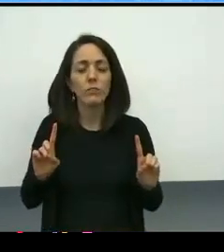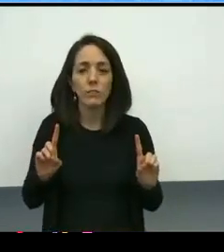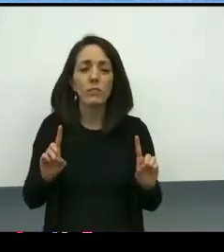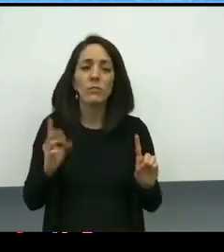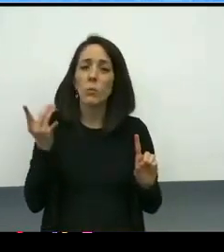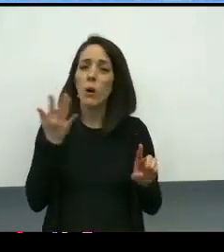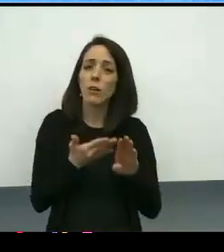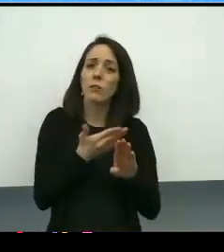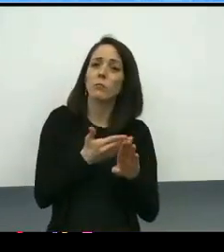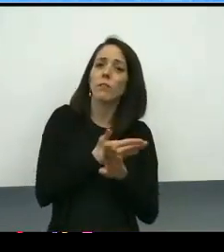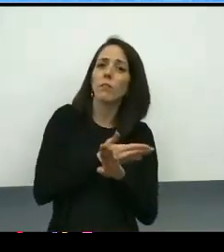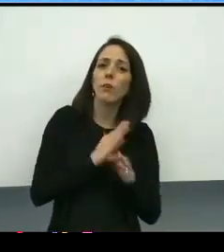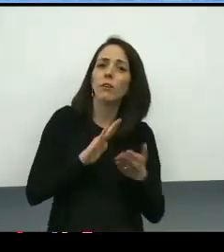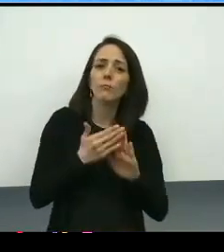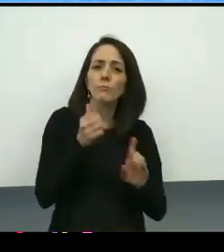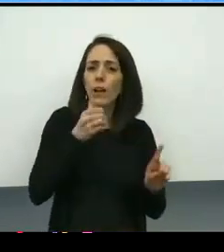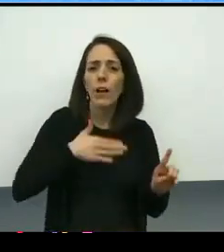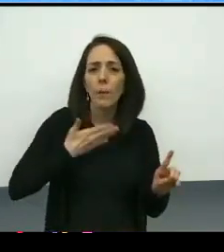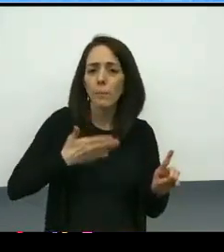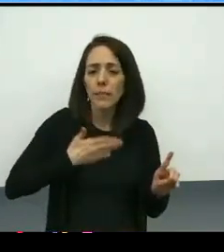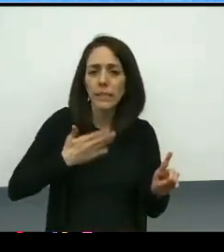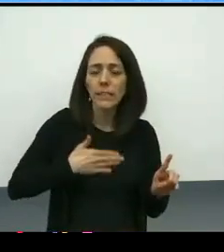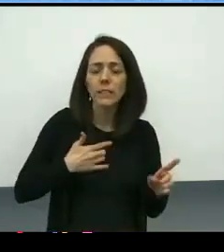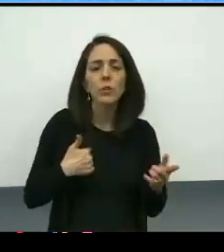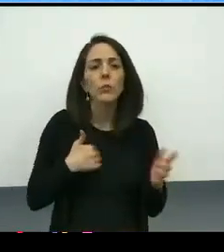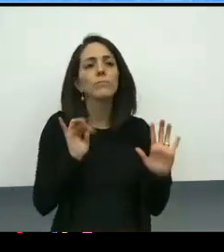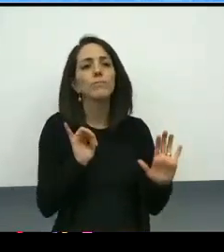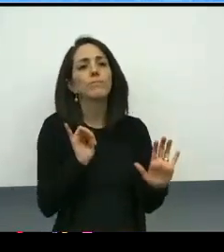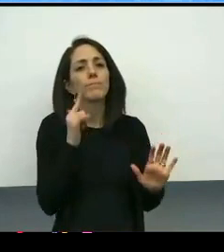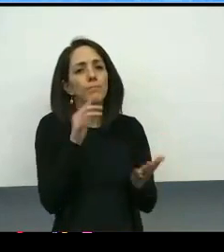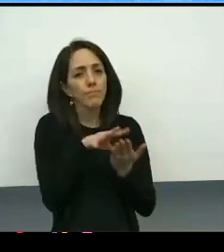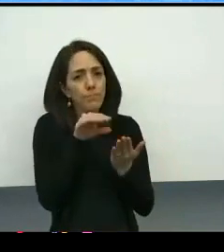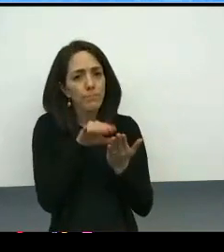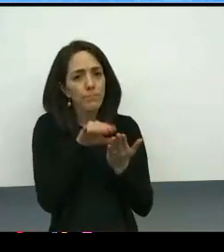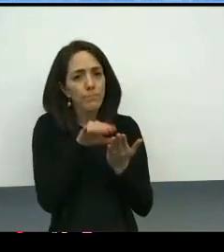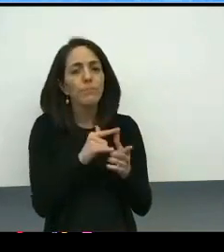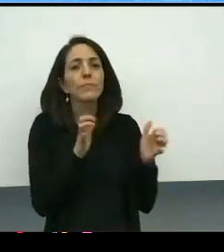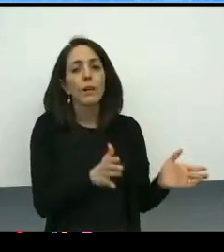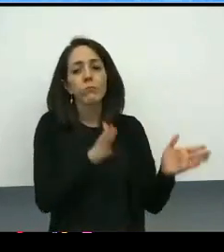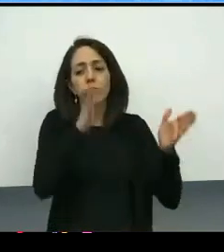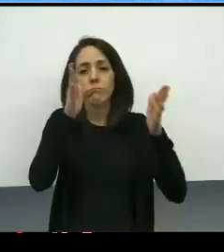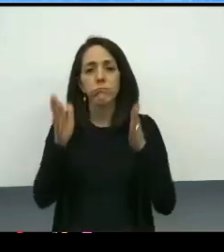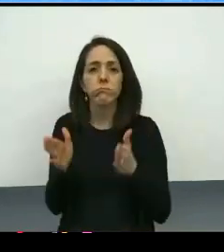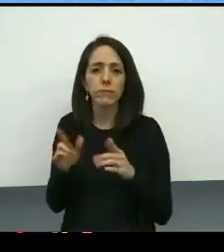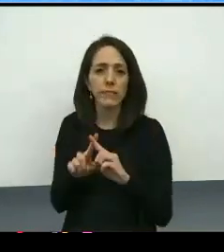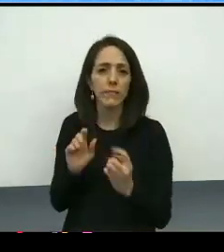and really bring everybody along with us. I know that many of people came to our first meeting